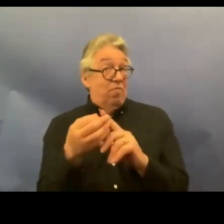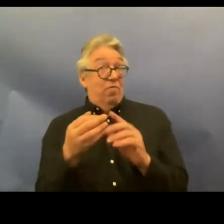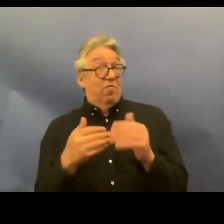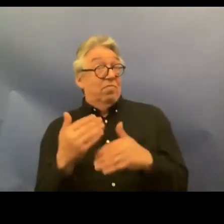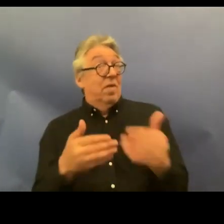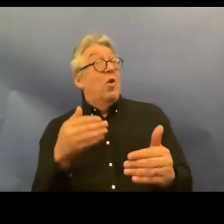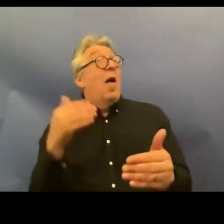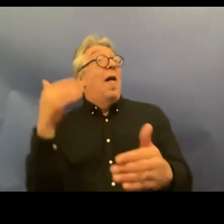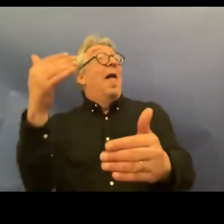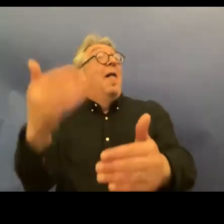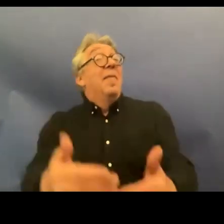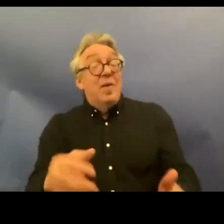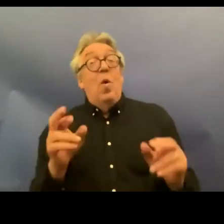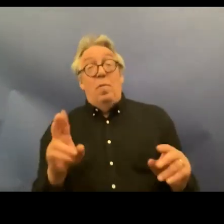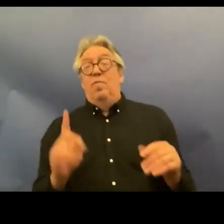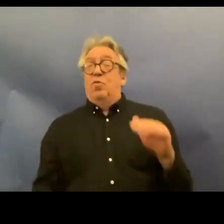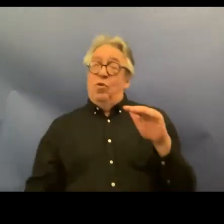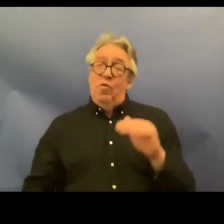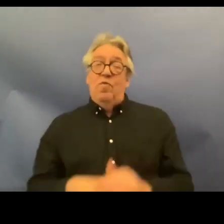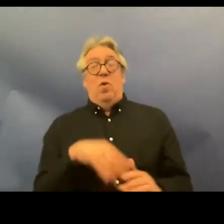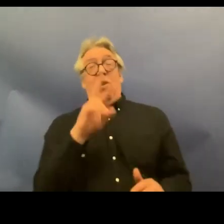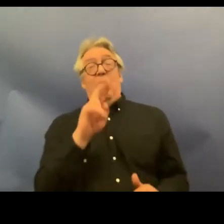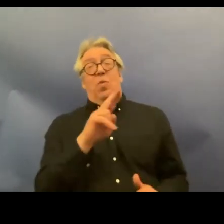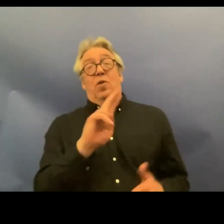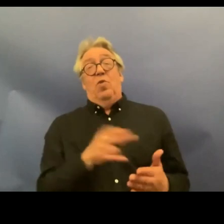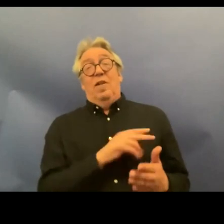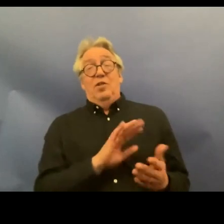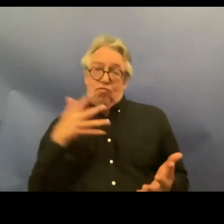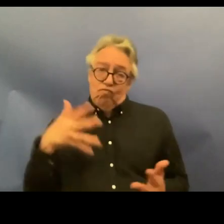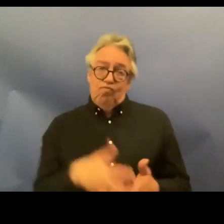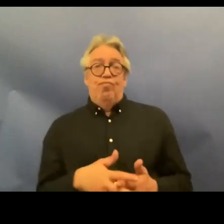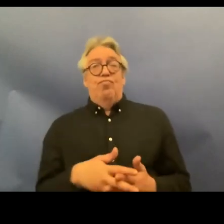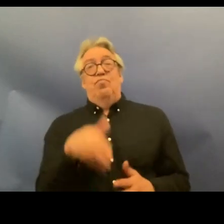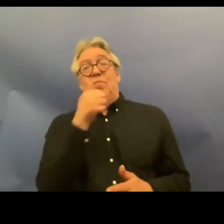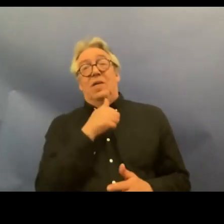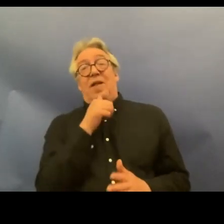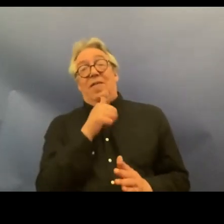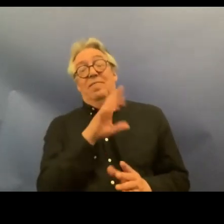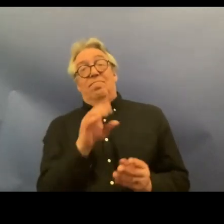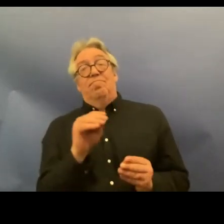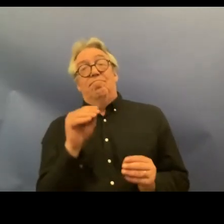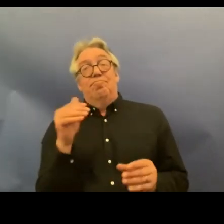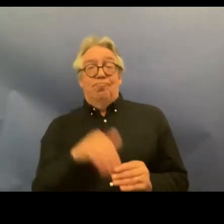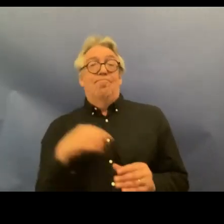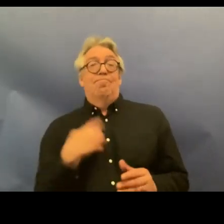fully legalize the convention so thank you